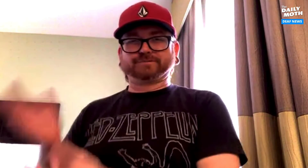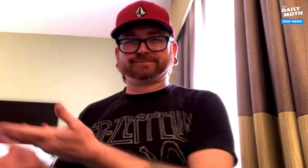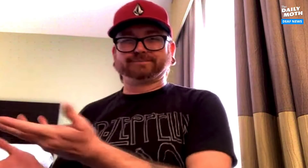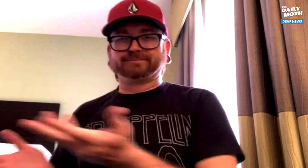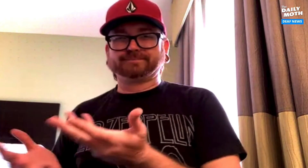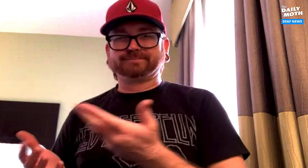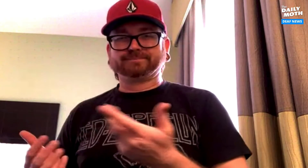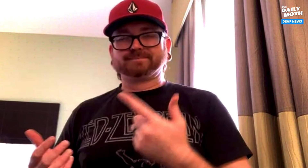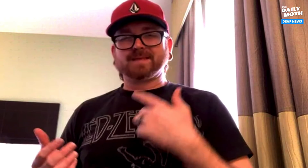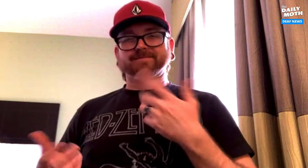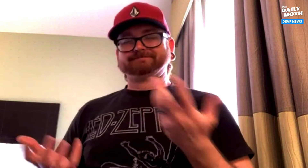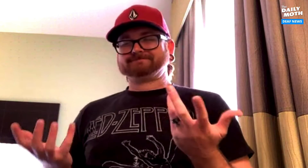They're gone.